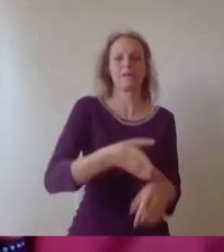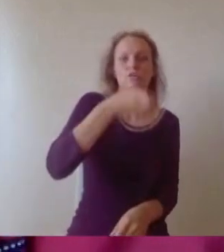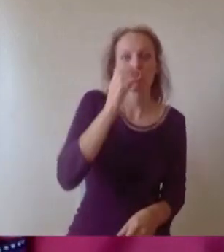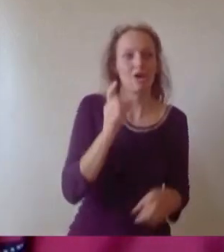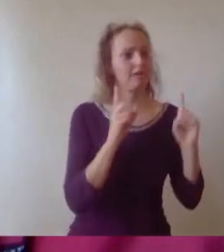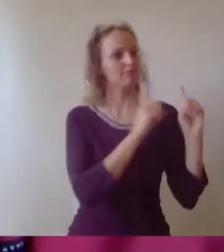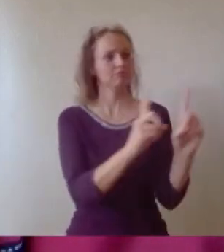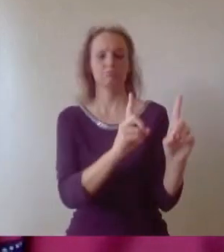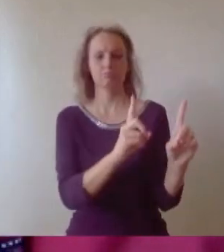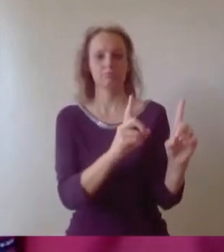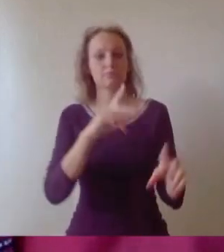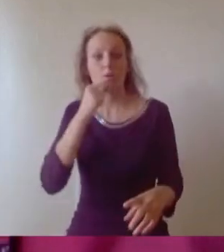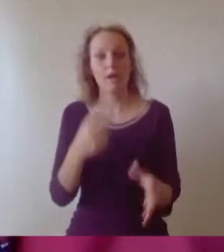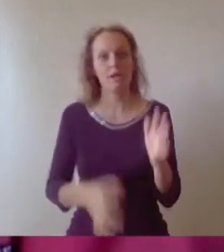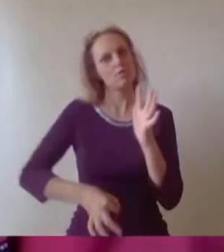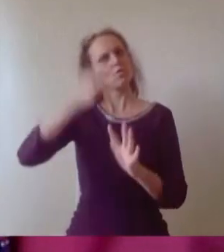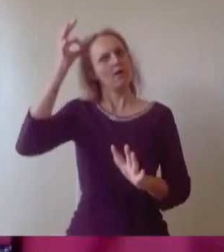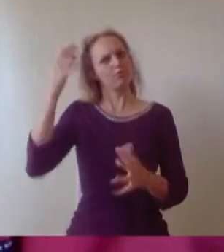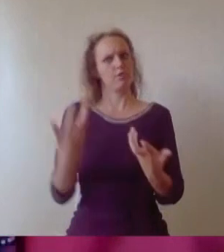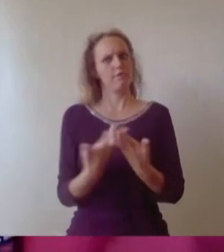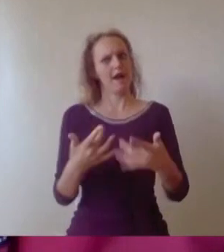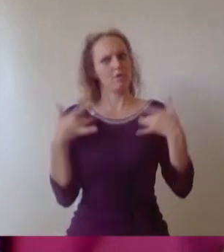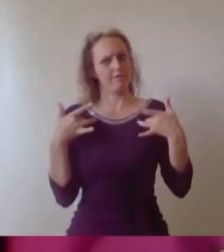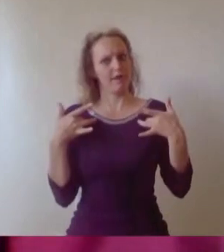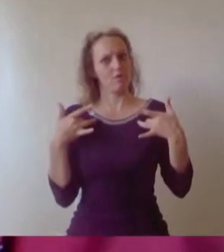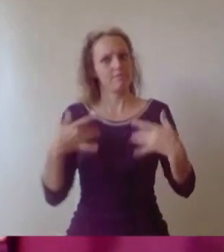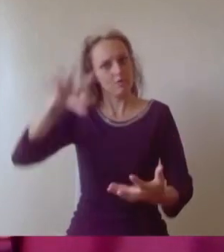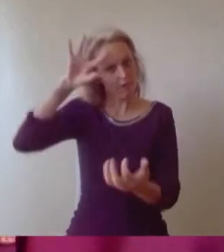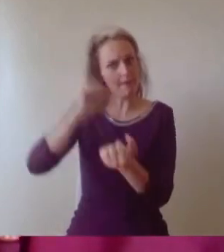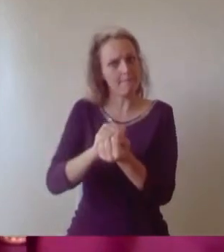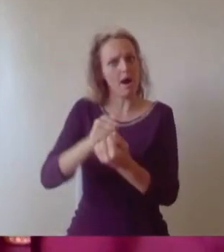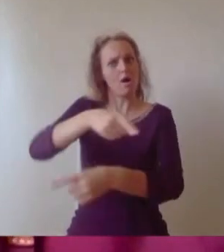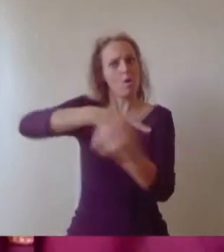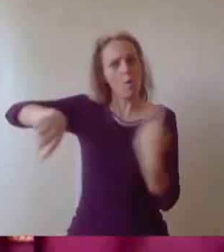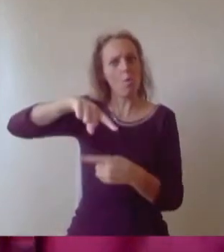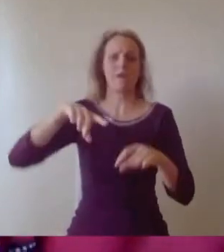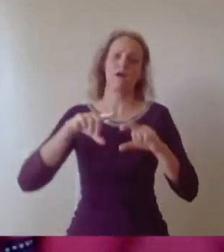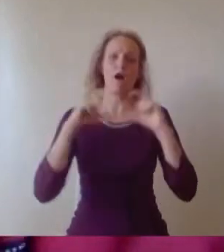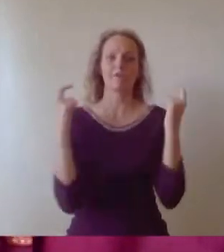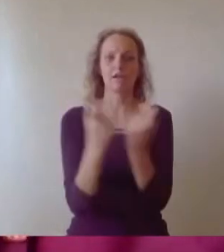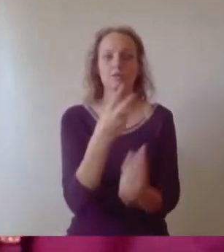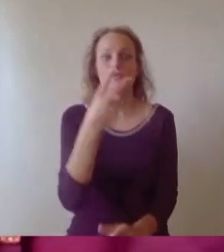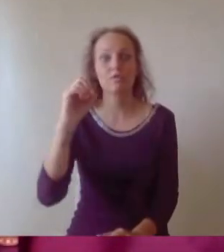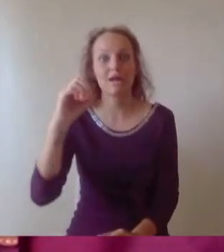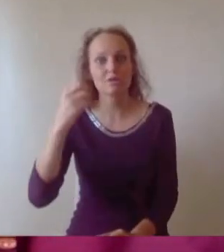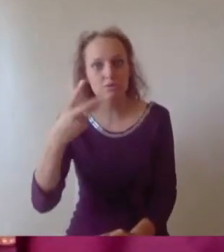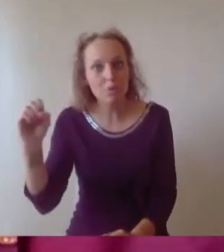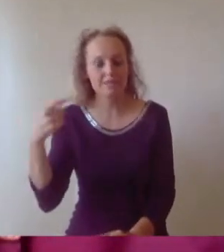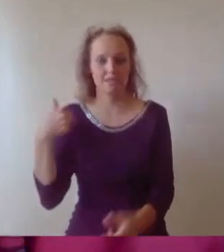We got through things in the middle of a global pandemic. We are pretty hardcore if you ask me. I just want to finish the speech off by